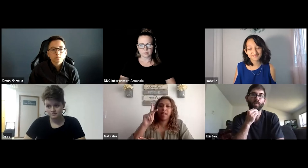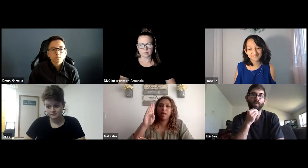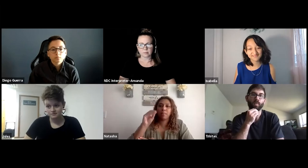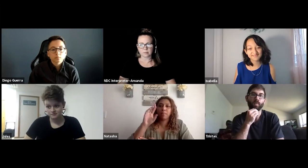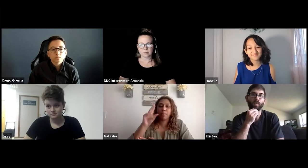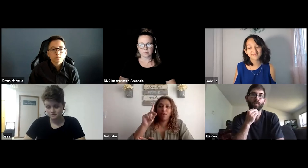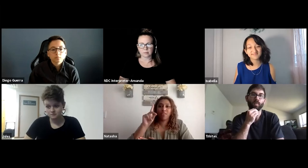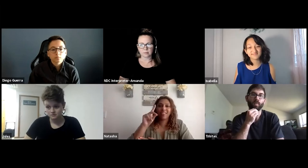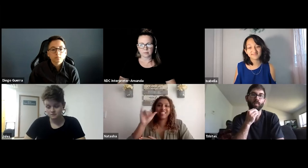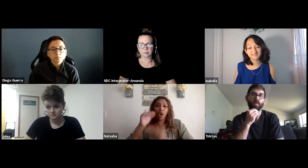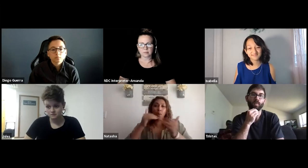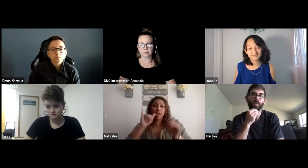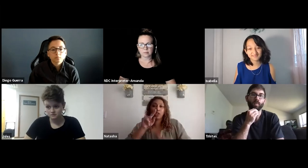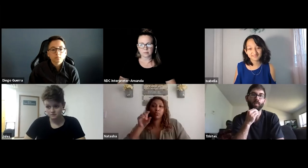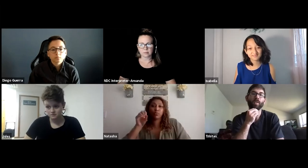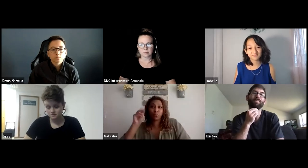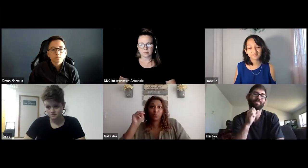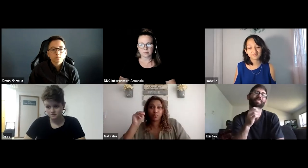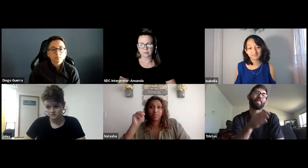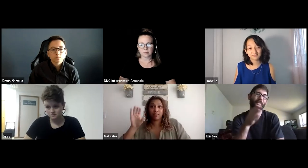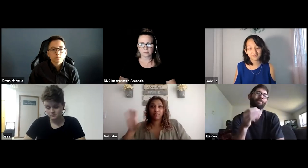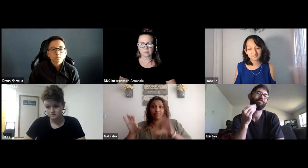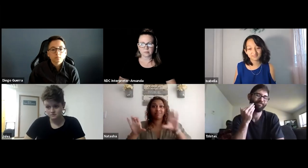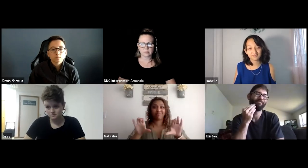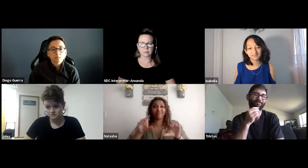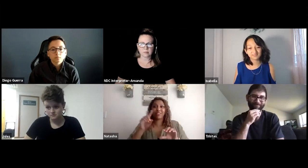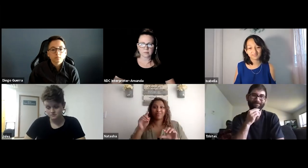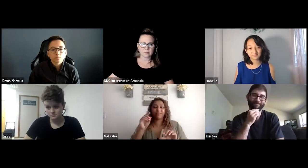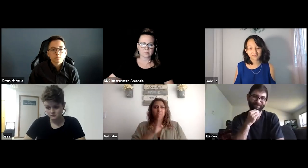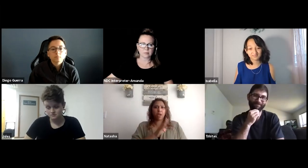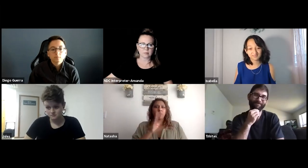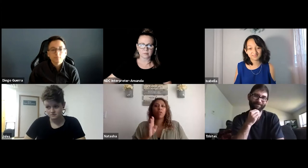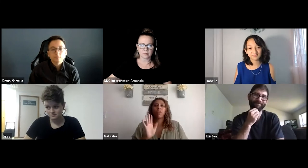the professor on my part from what I noticed, because of those interruptions.